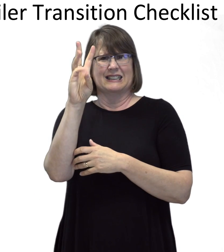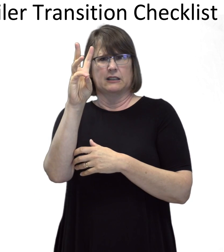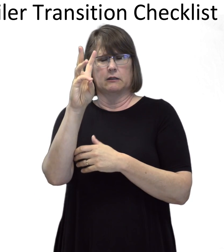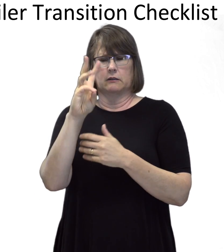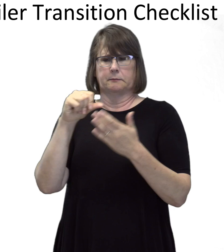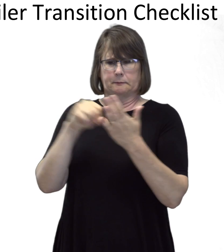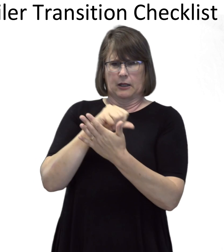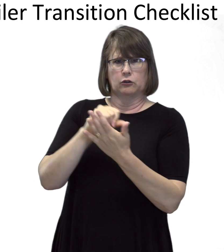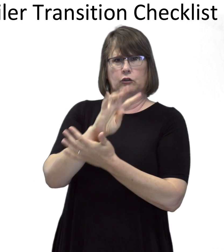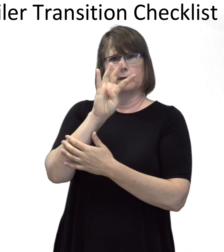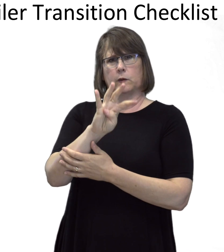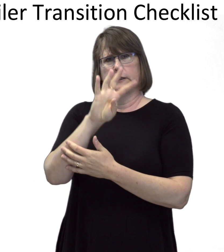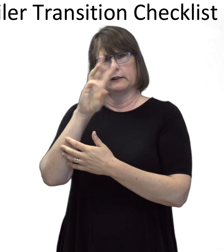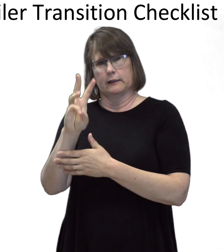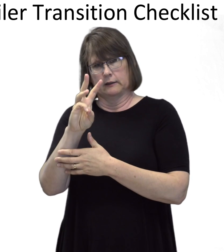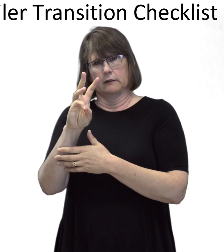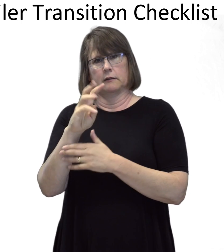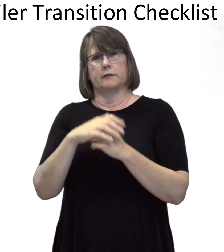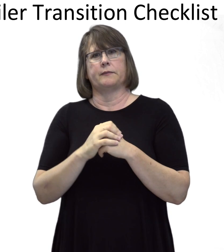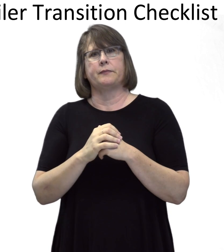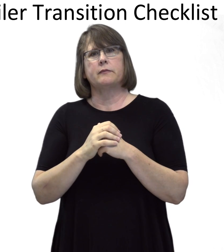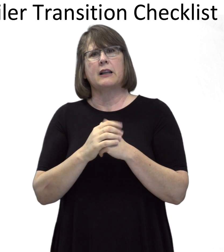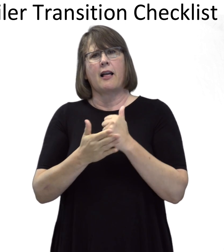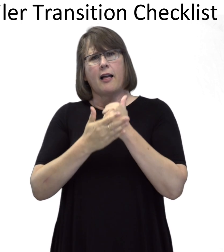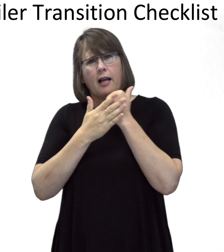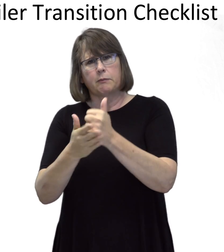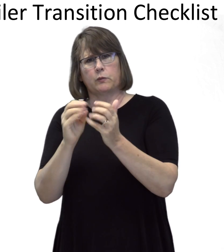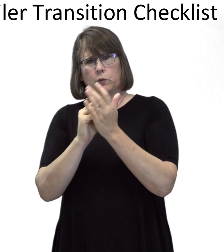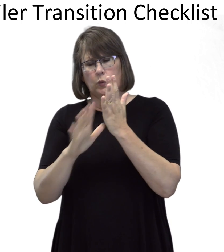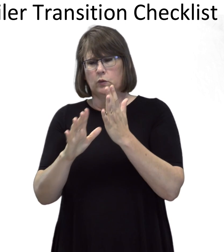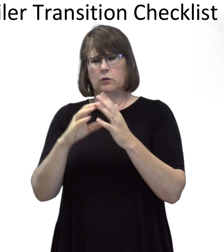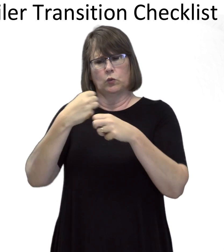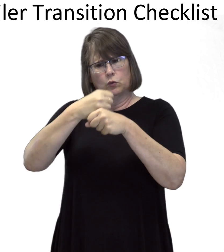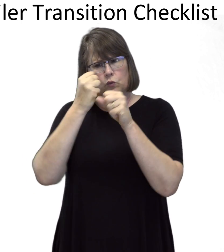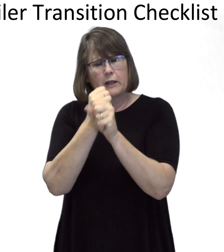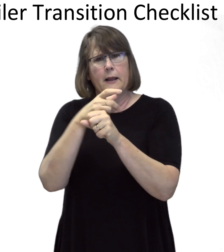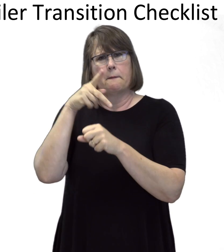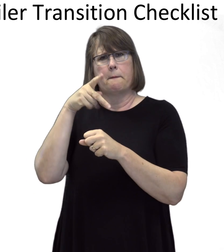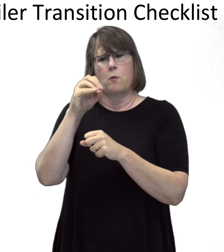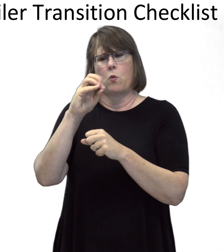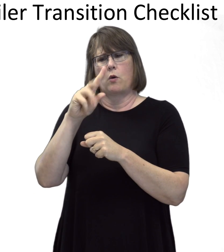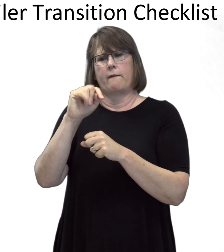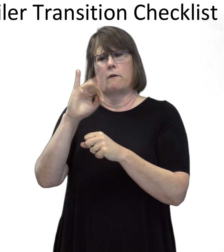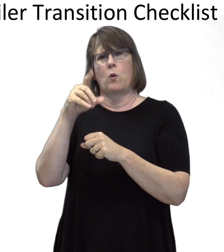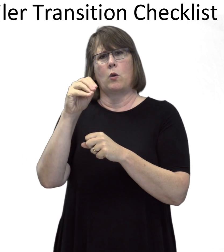also found on page 46, to help students create a portfolio.